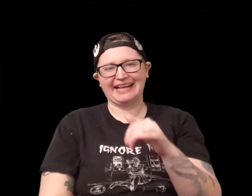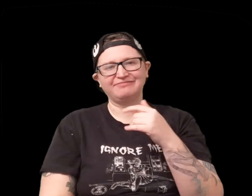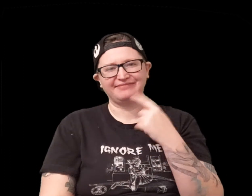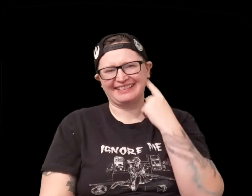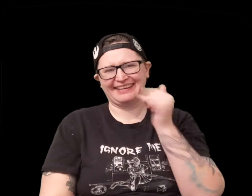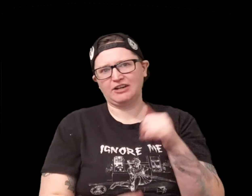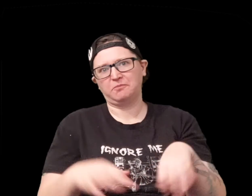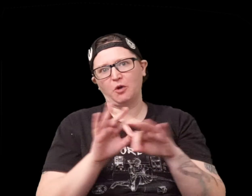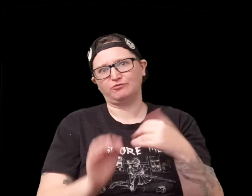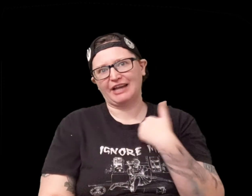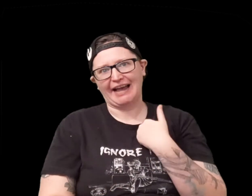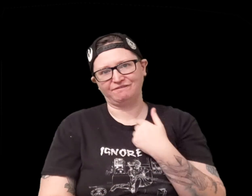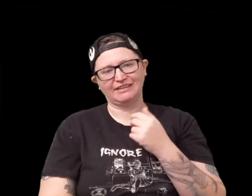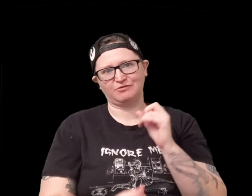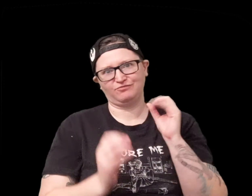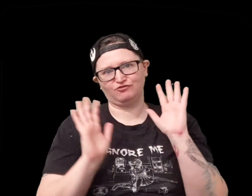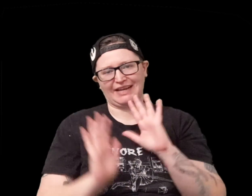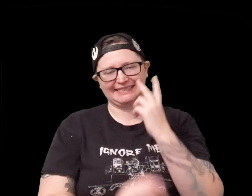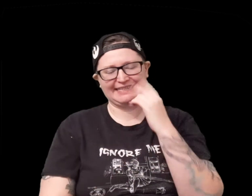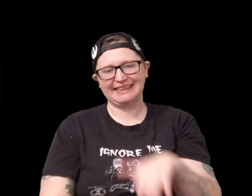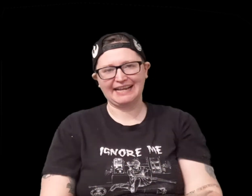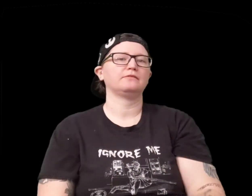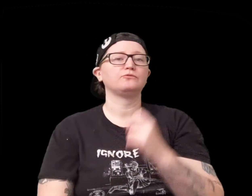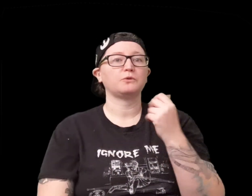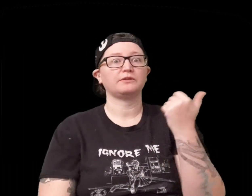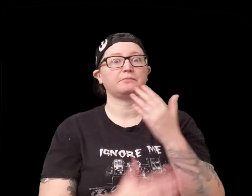that so it was really good to see I think that was really important to have so it's great to see that